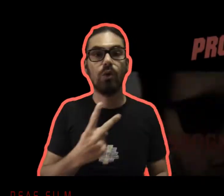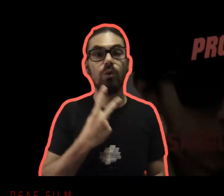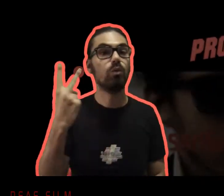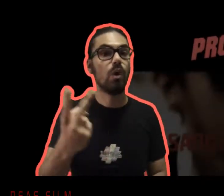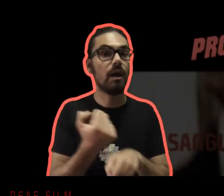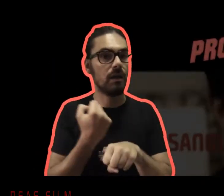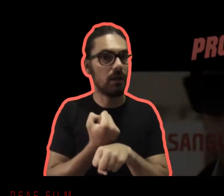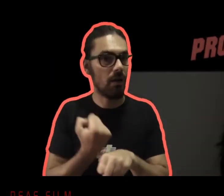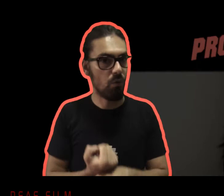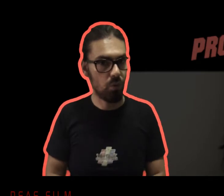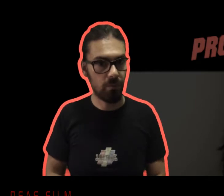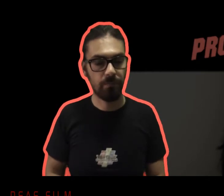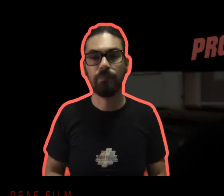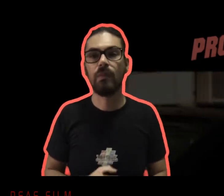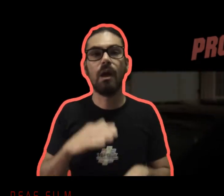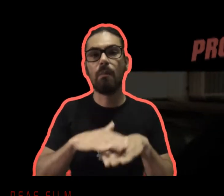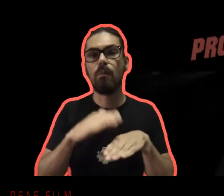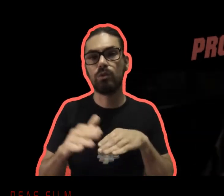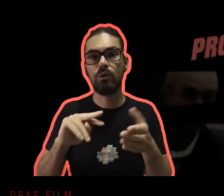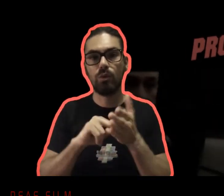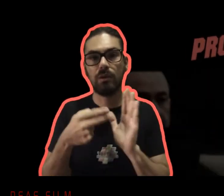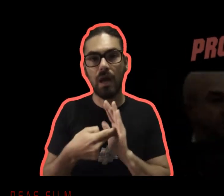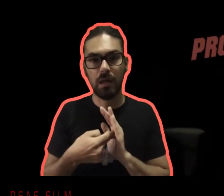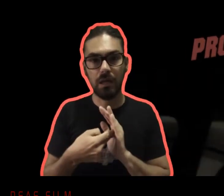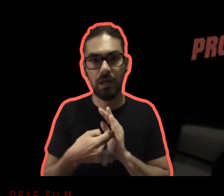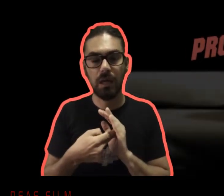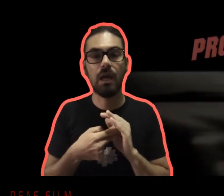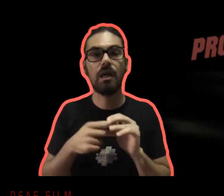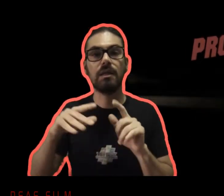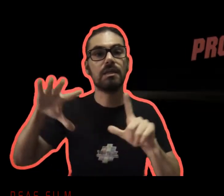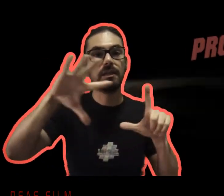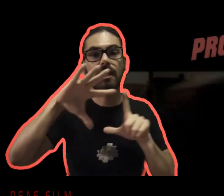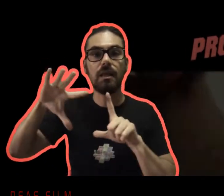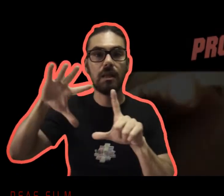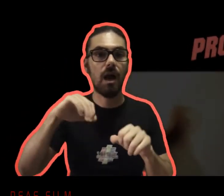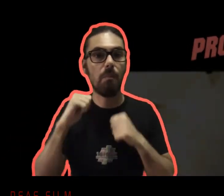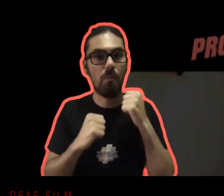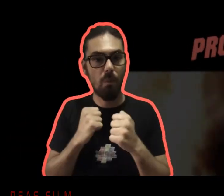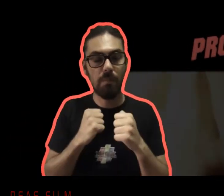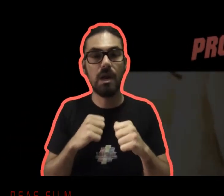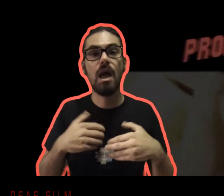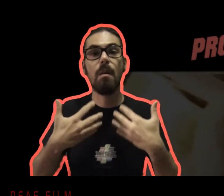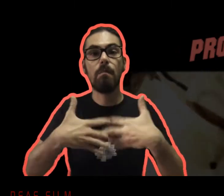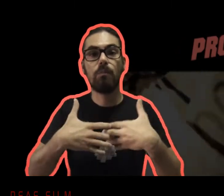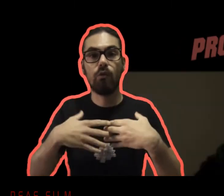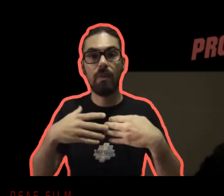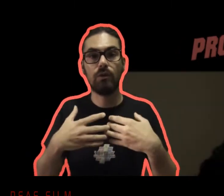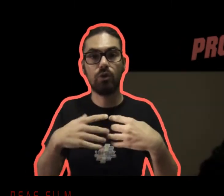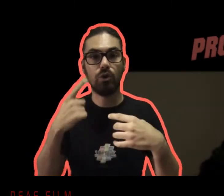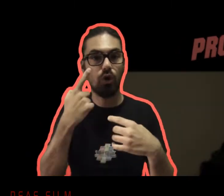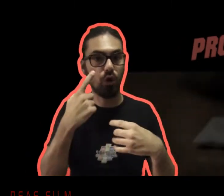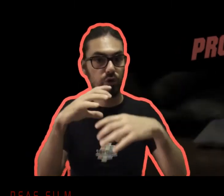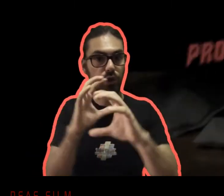two years of work, we used the technique of steady-cam and mobile optical movement